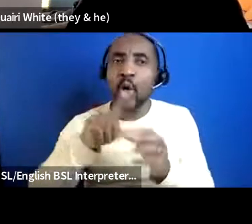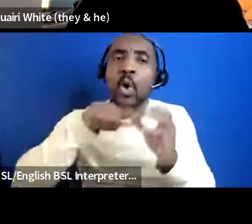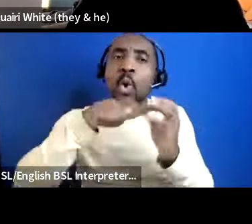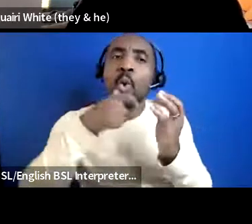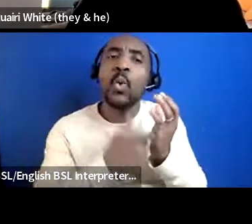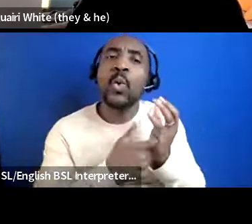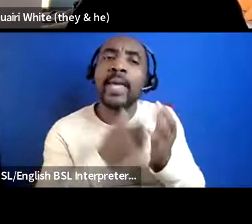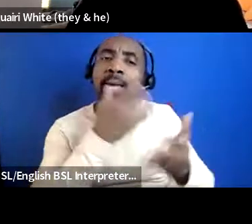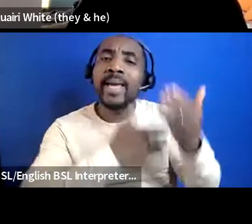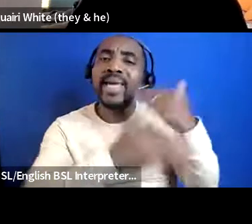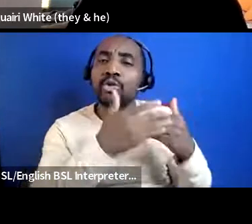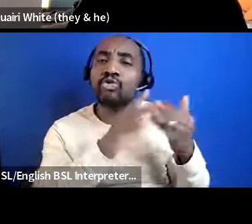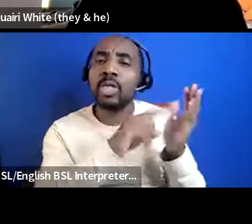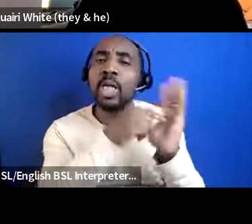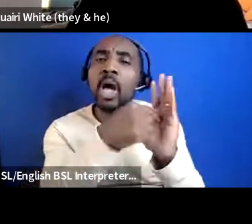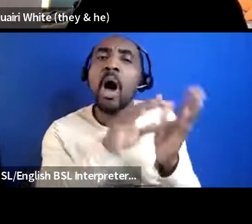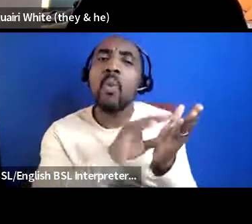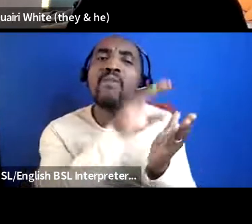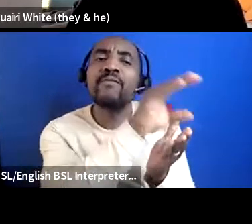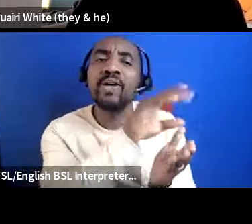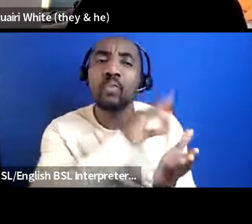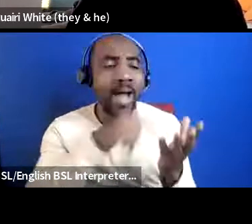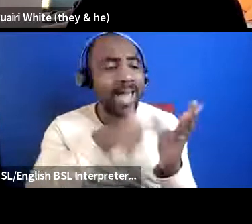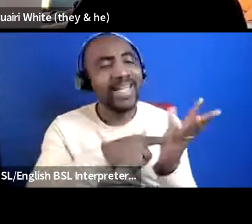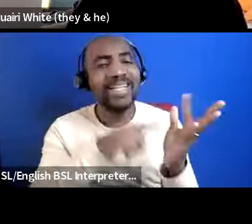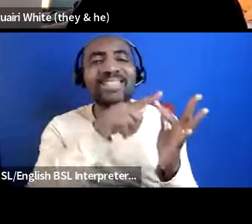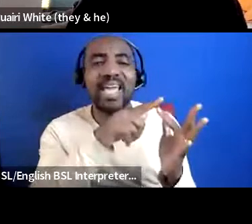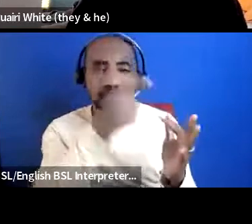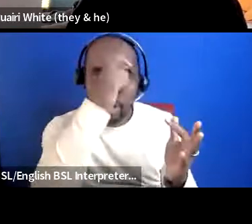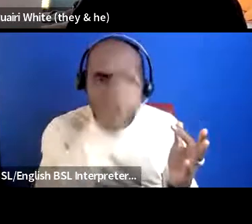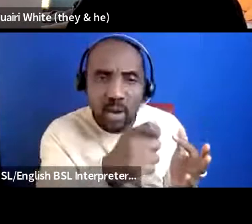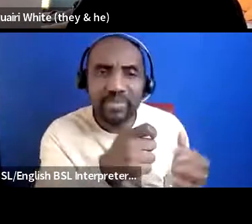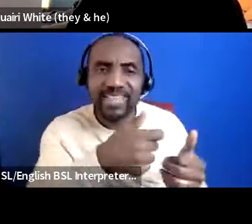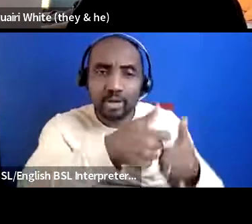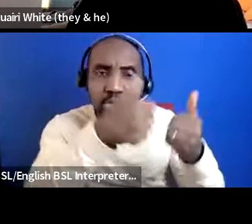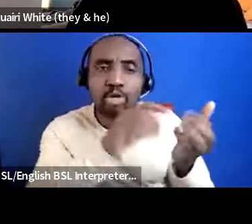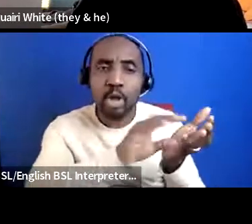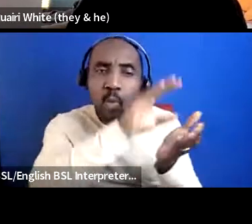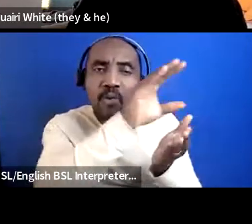and we know the tate you know or we know like this and they can then go and talk about that